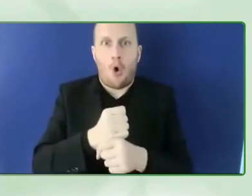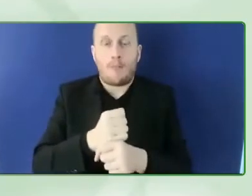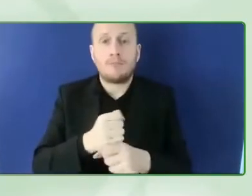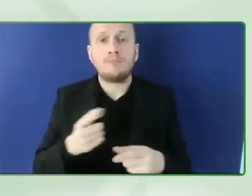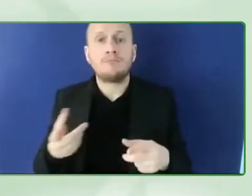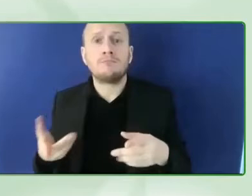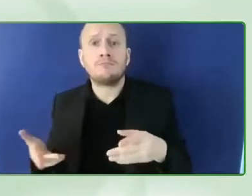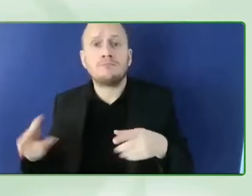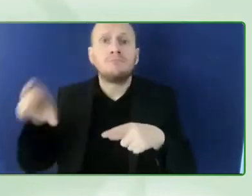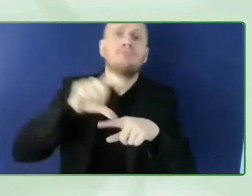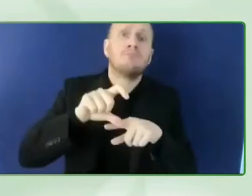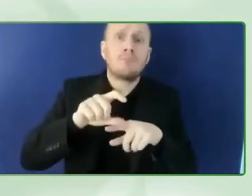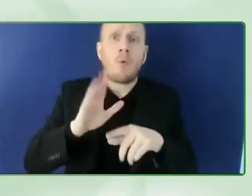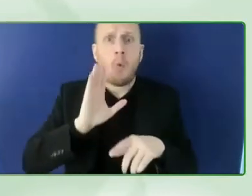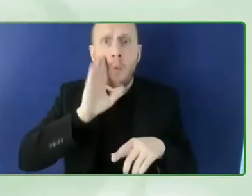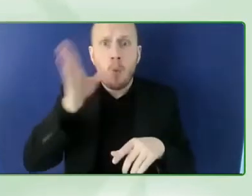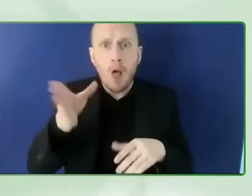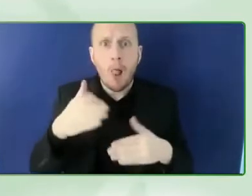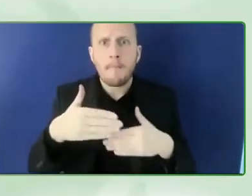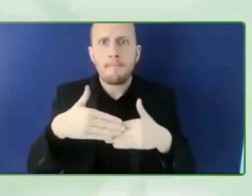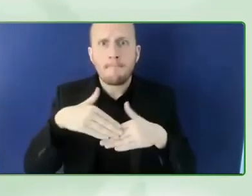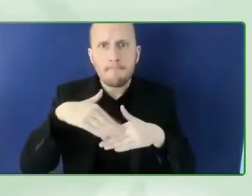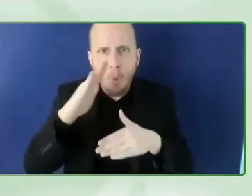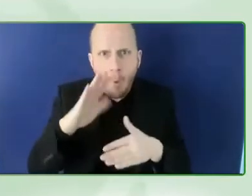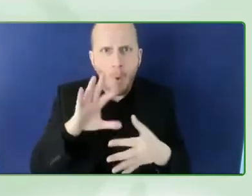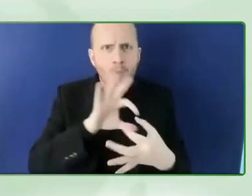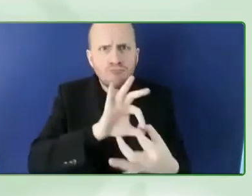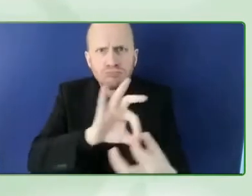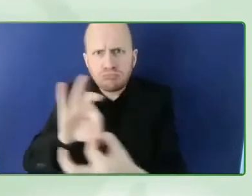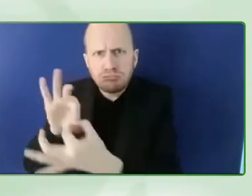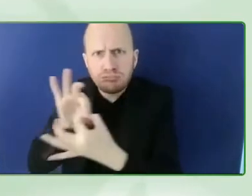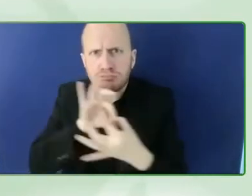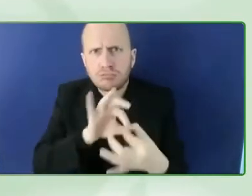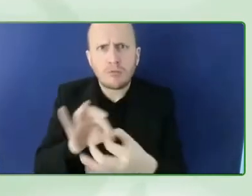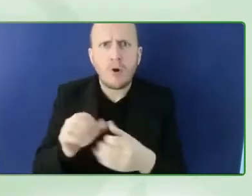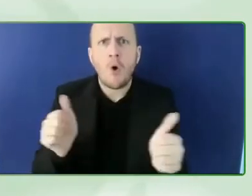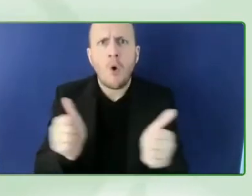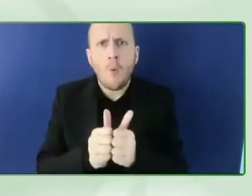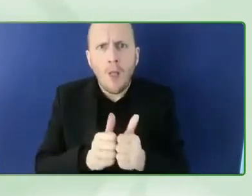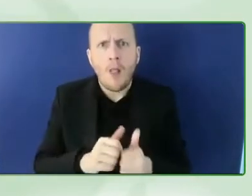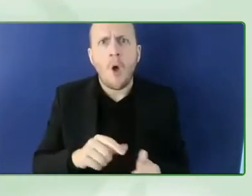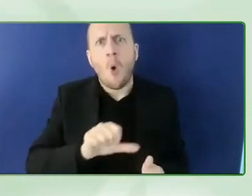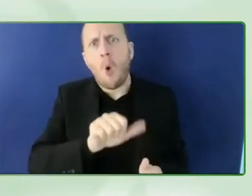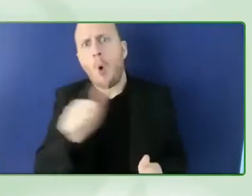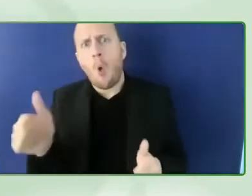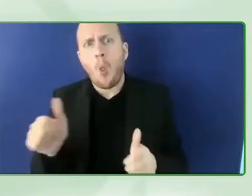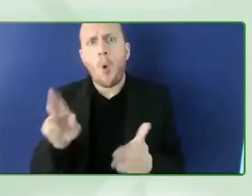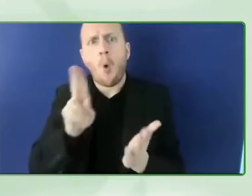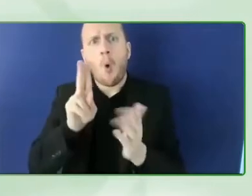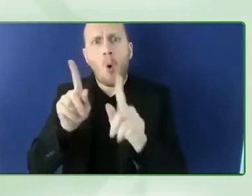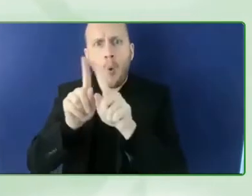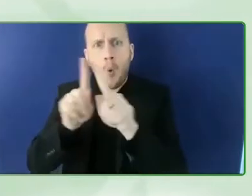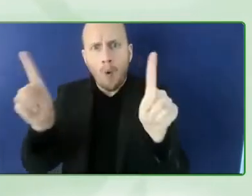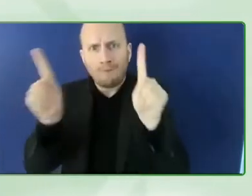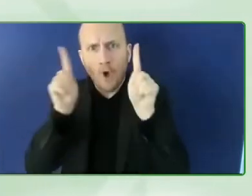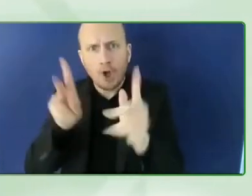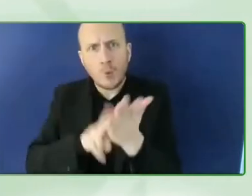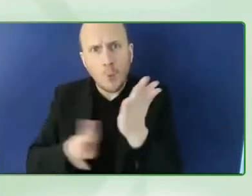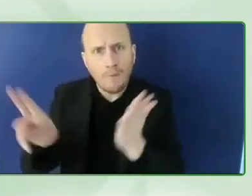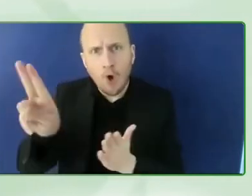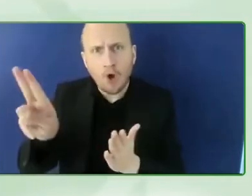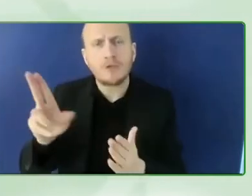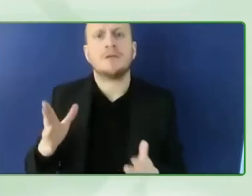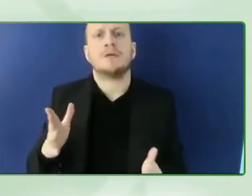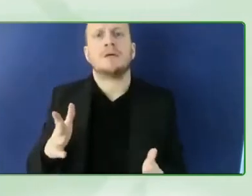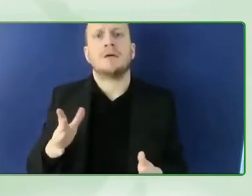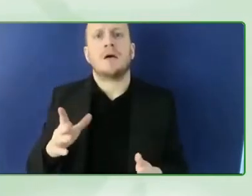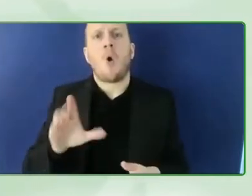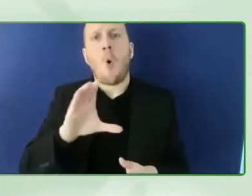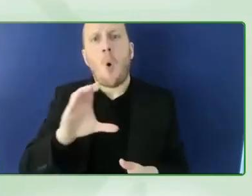with nonprofits with technology companies with universities with startups motivating development